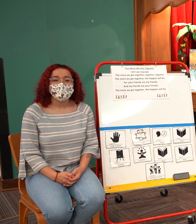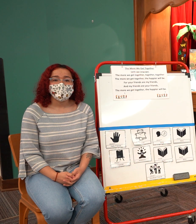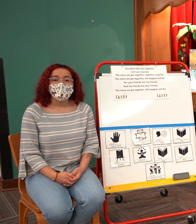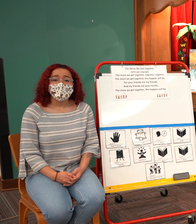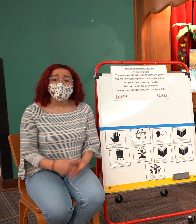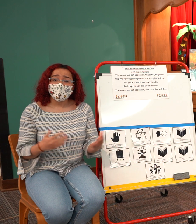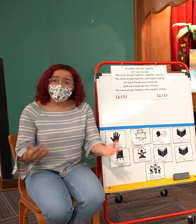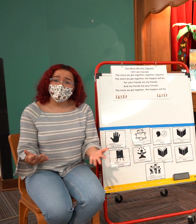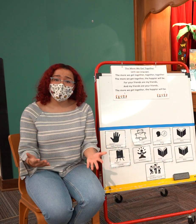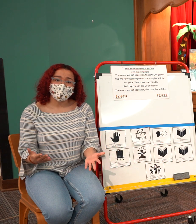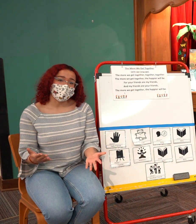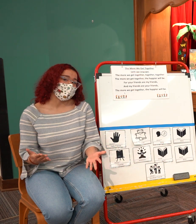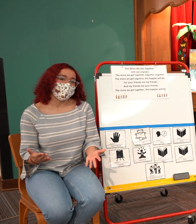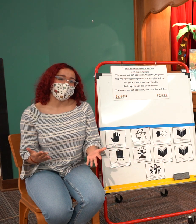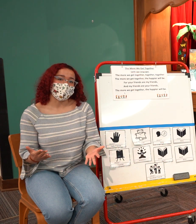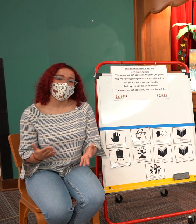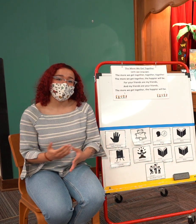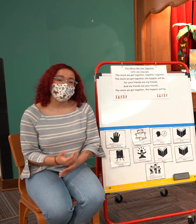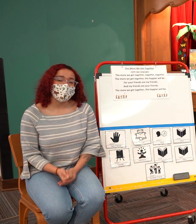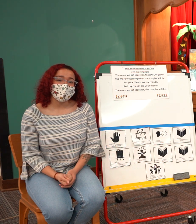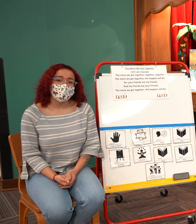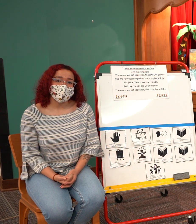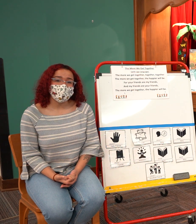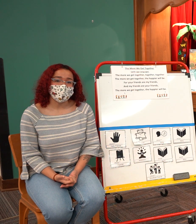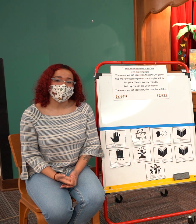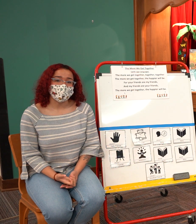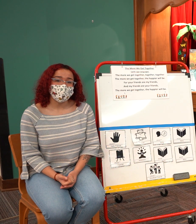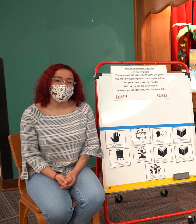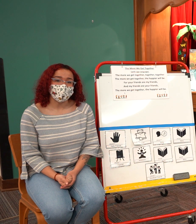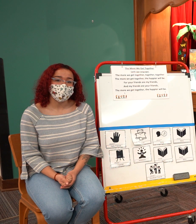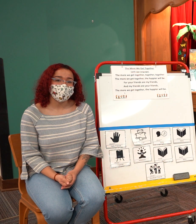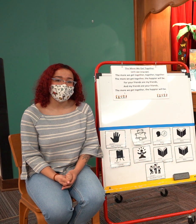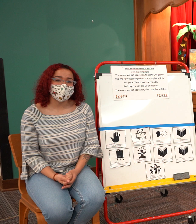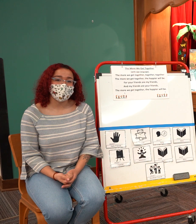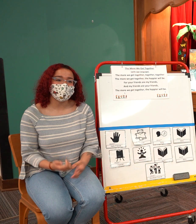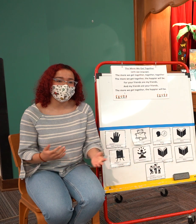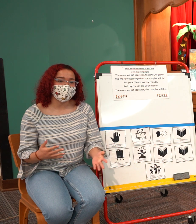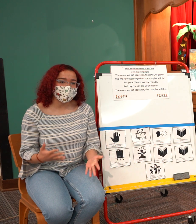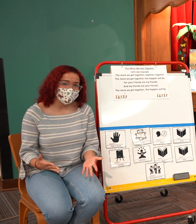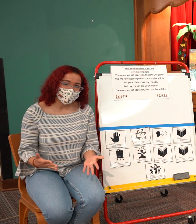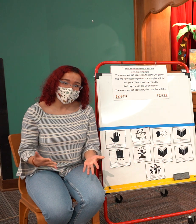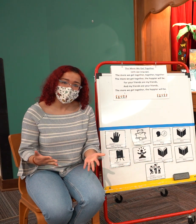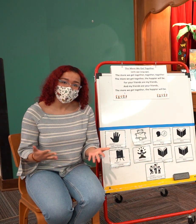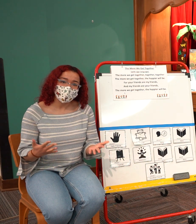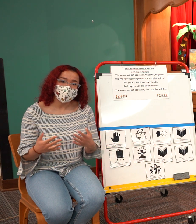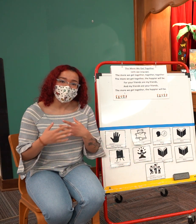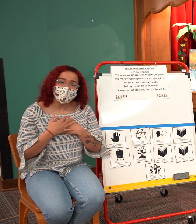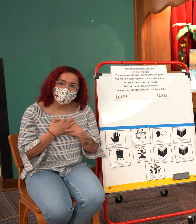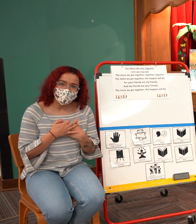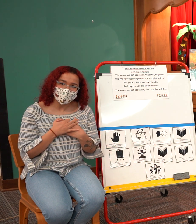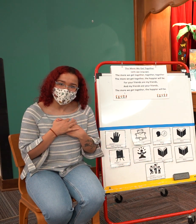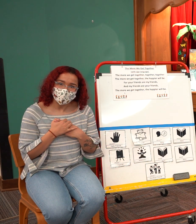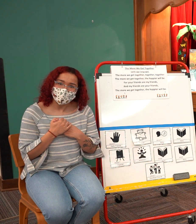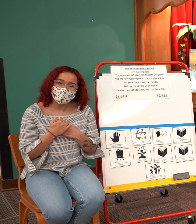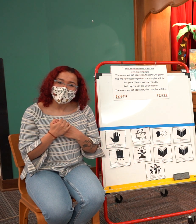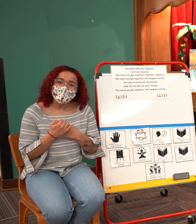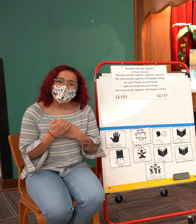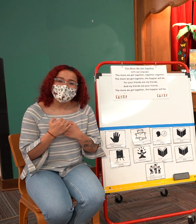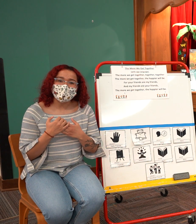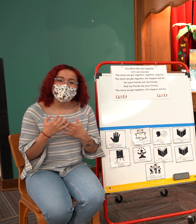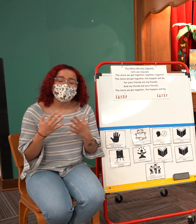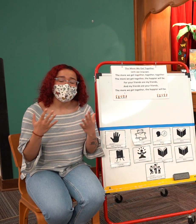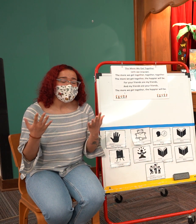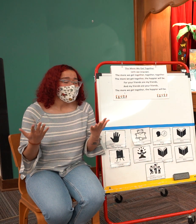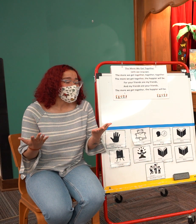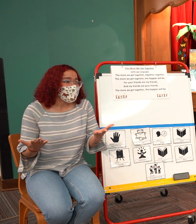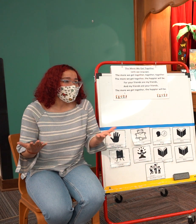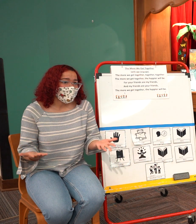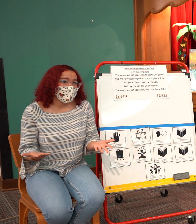about water with each other while you're watching this at home and as an example my water story